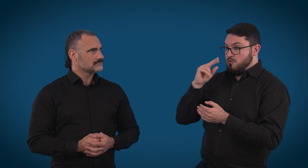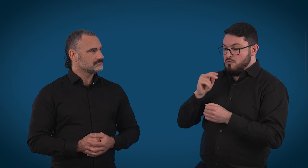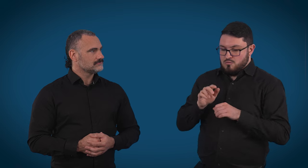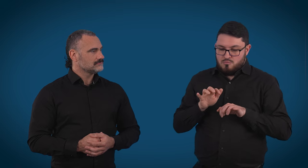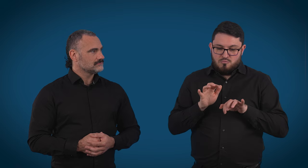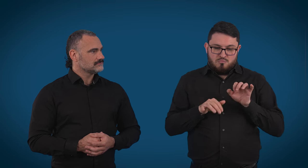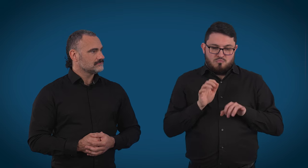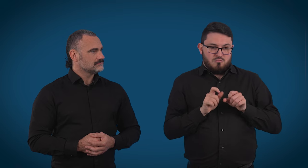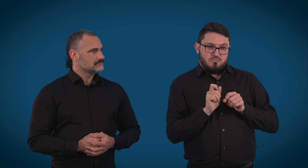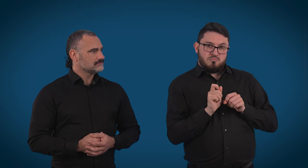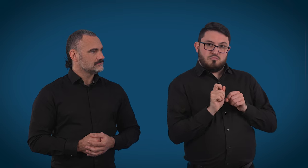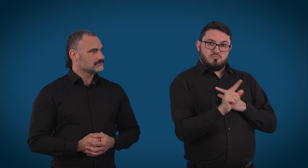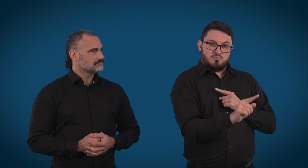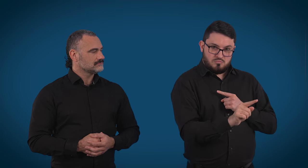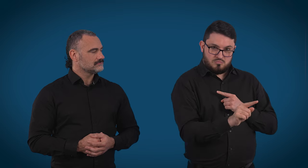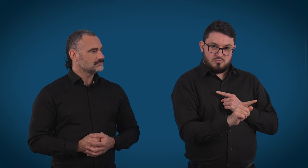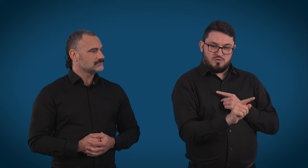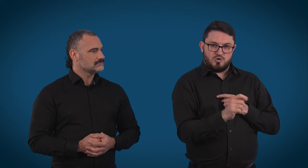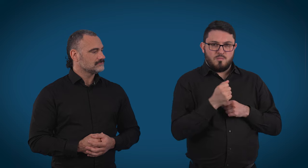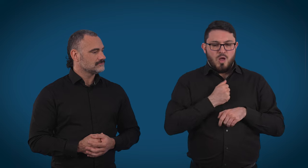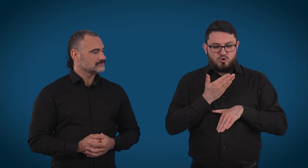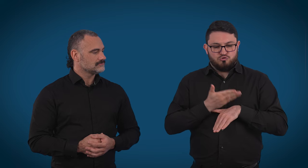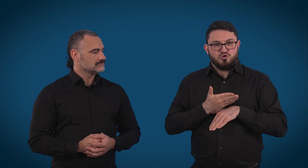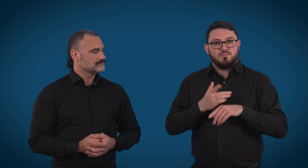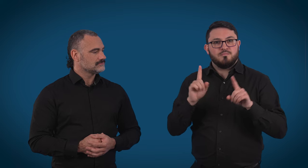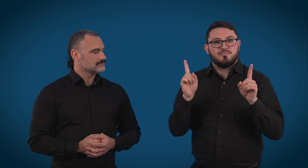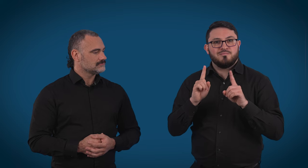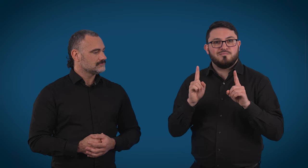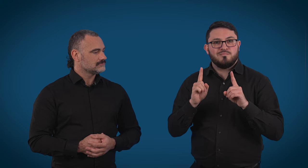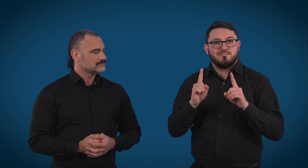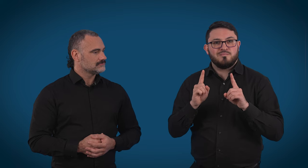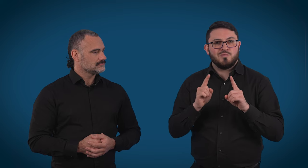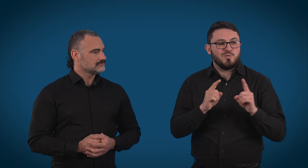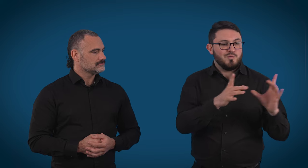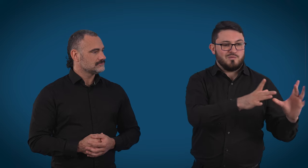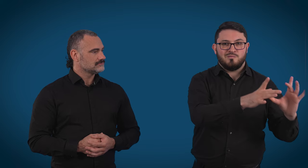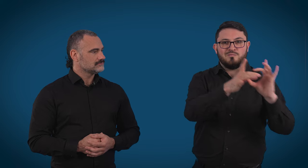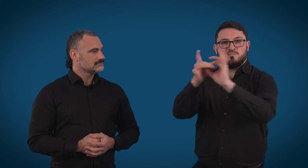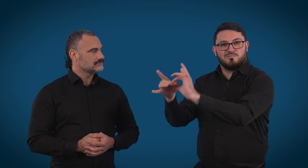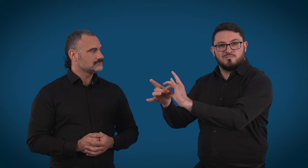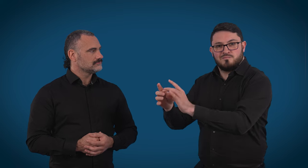is really to connect the person they're calling with the user.